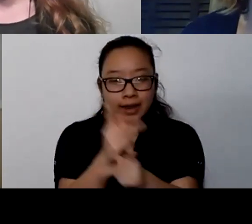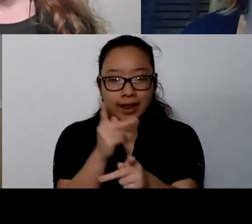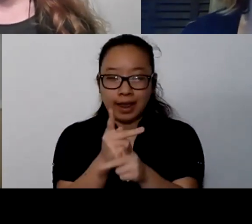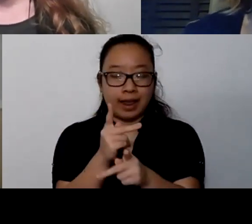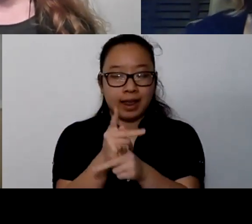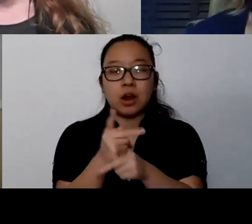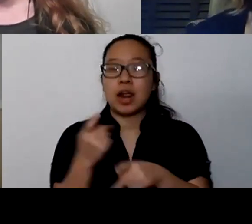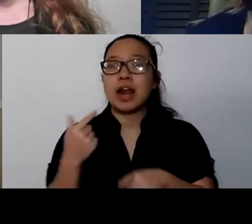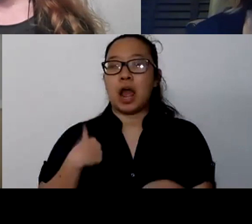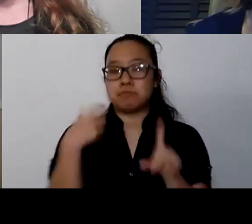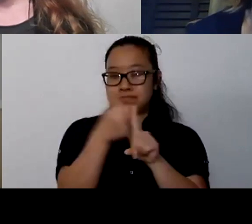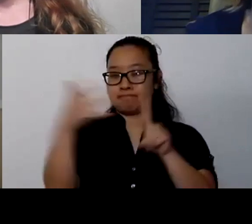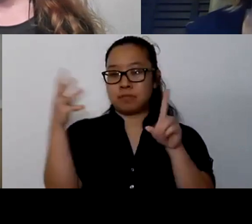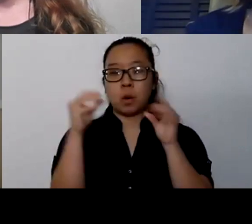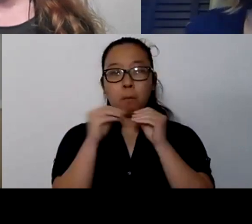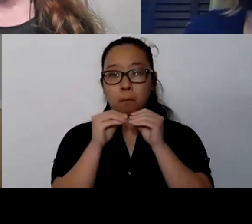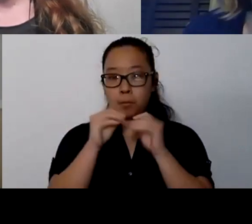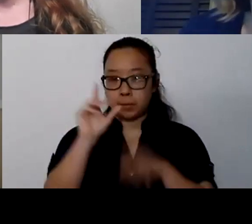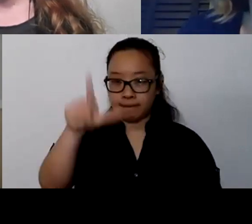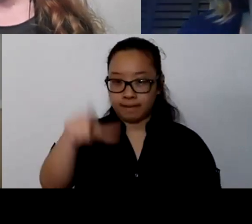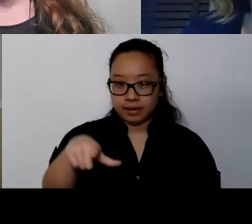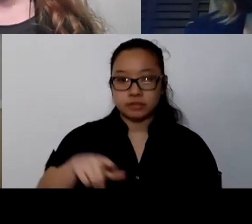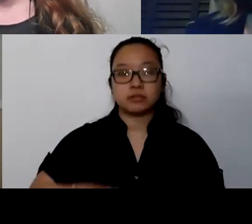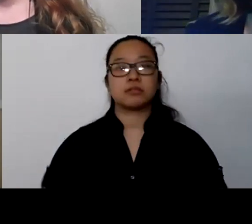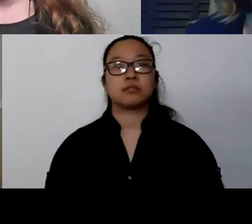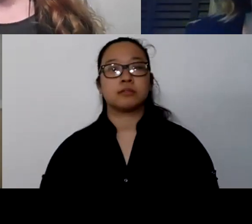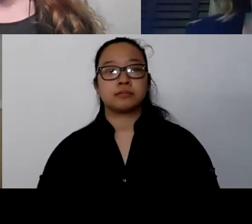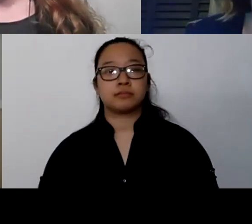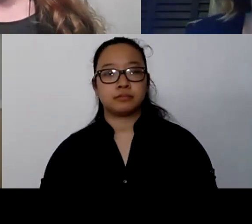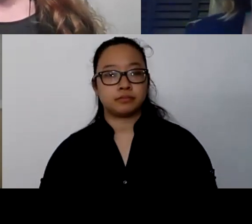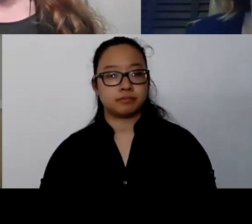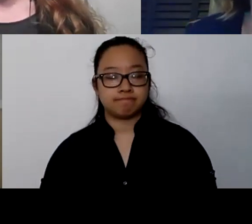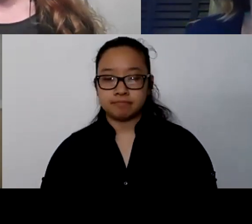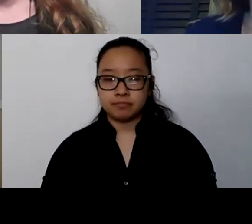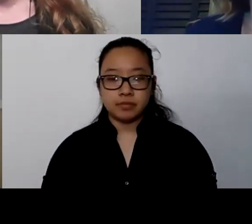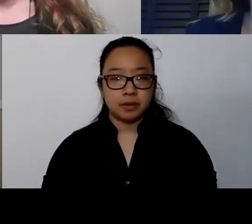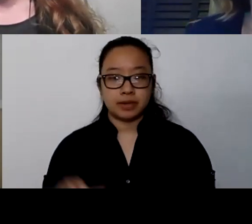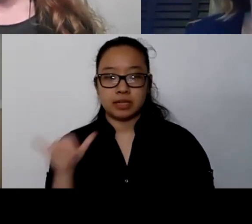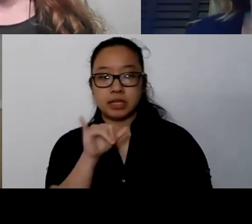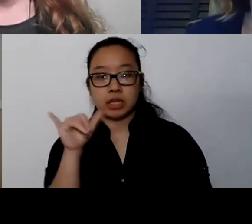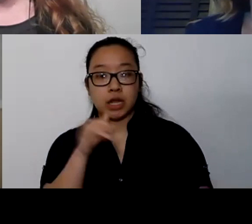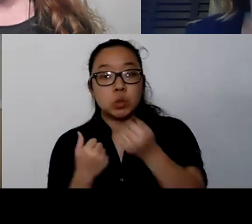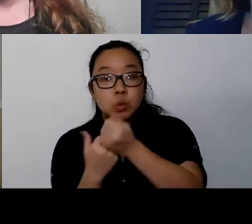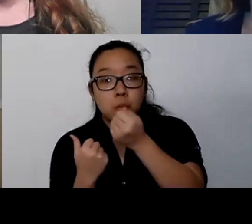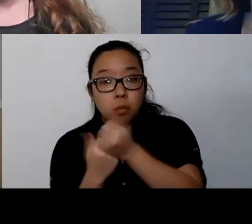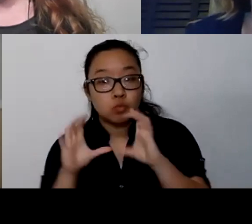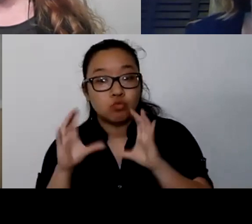but I'm just gonna touch briefly on this. Items like support groups can be really great items.